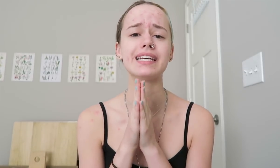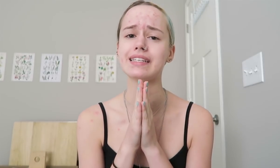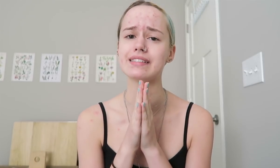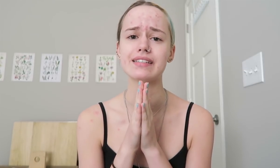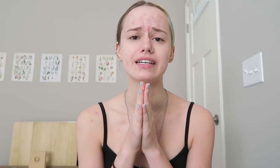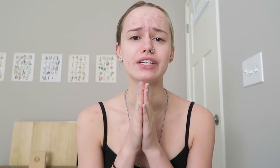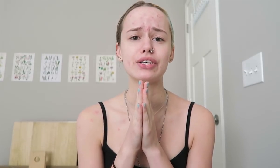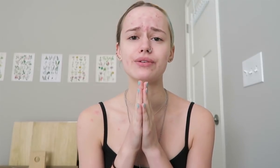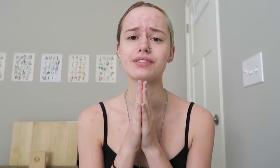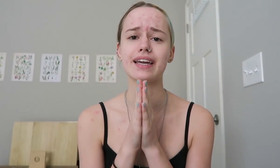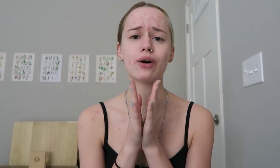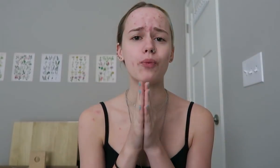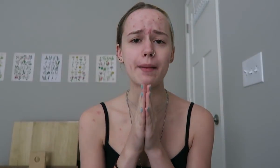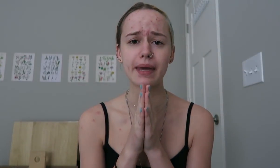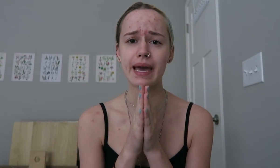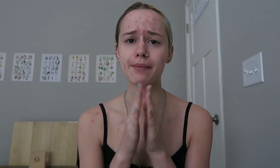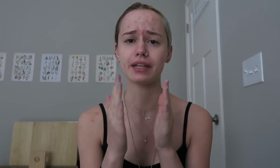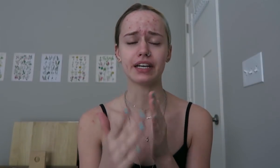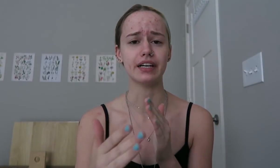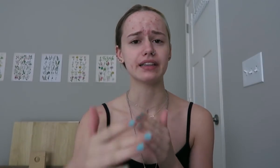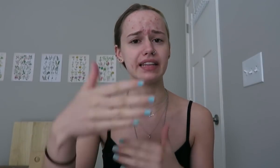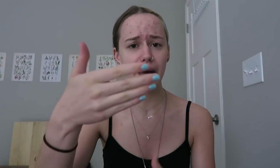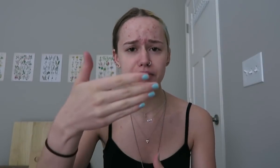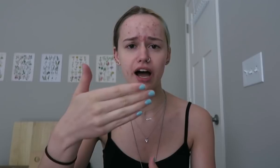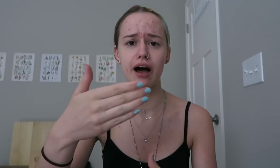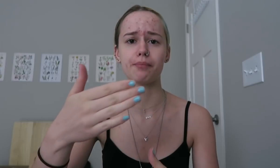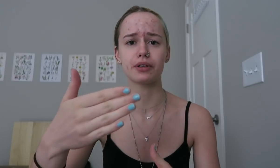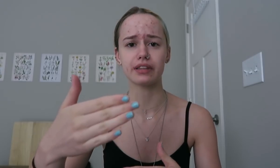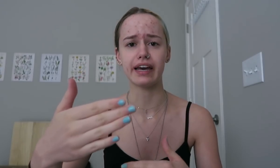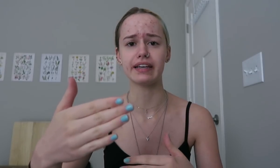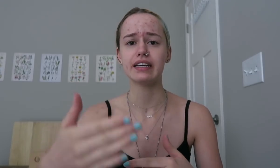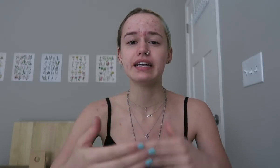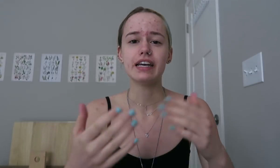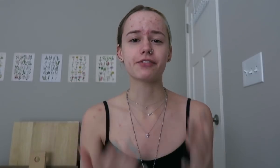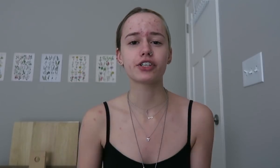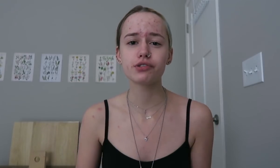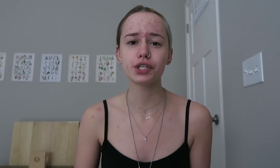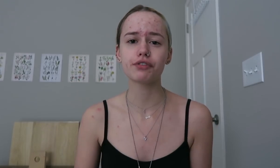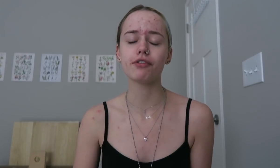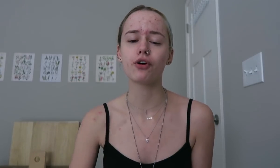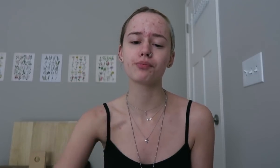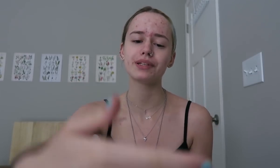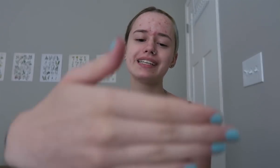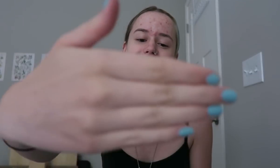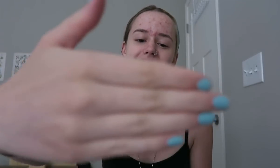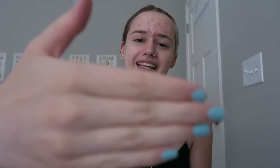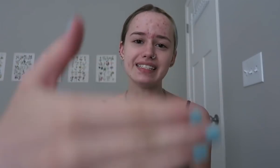please, use like a webcam, like a laptop, like, if you're using your phone please set it down somewhere